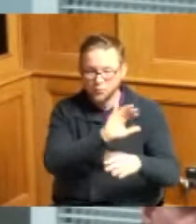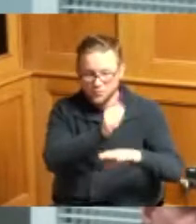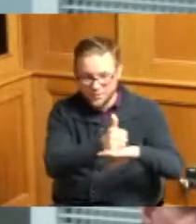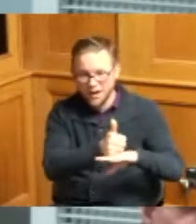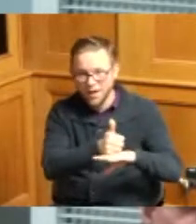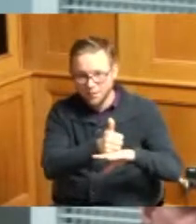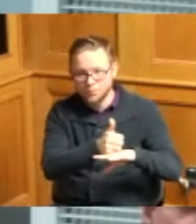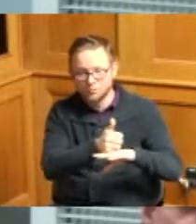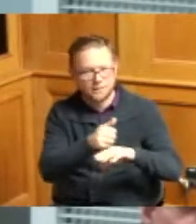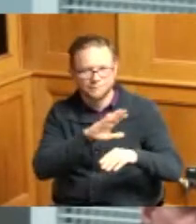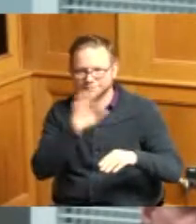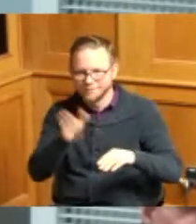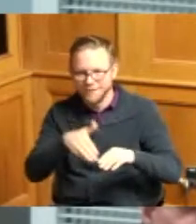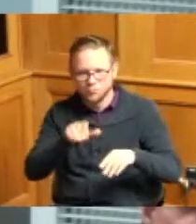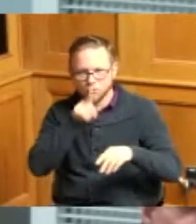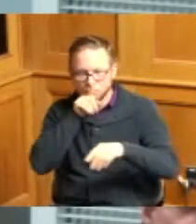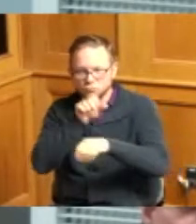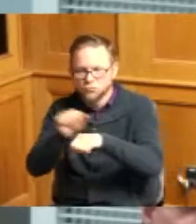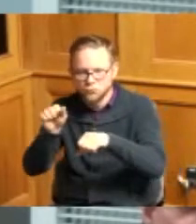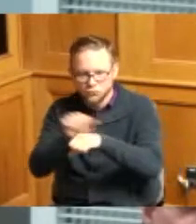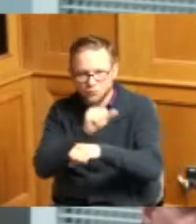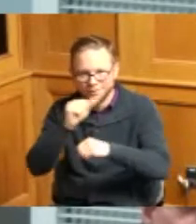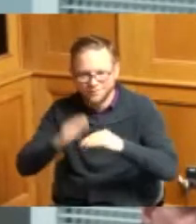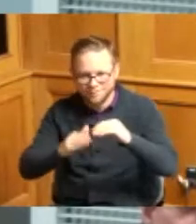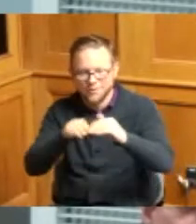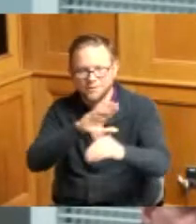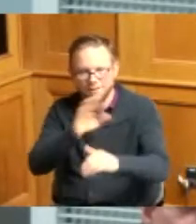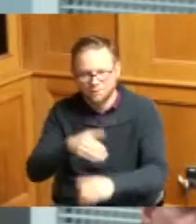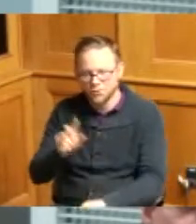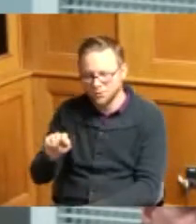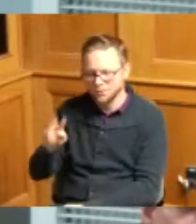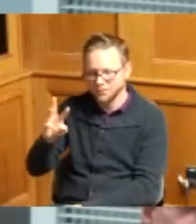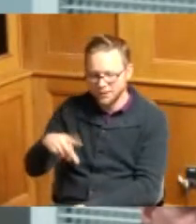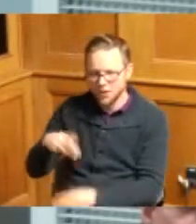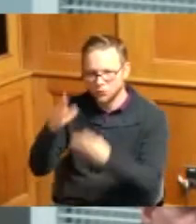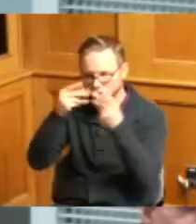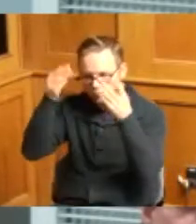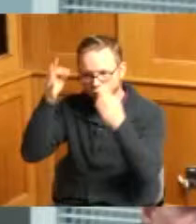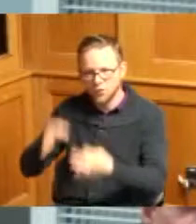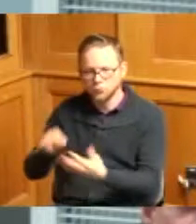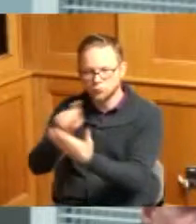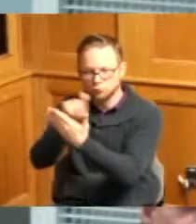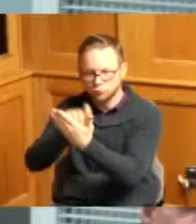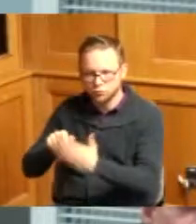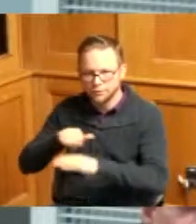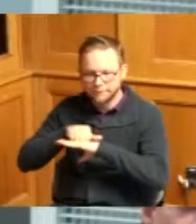neighborhood township had a resolution wrote up a resolution and submitted to County Commissioners